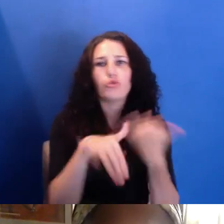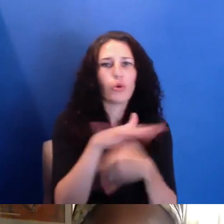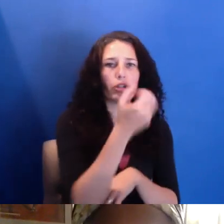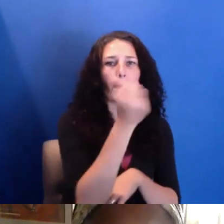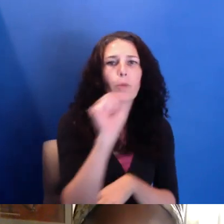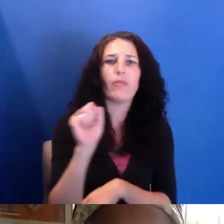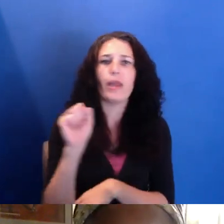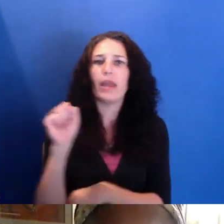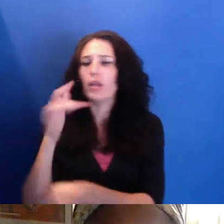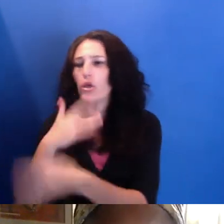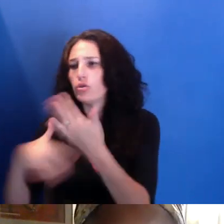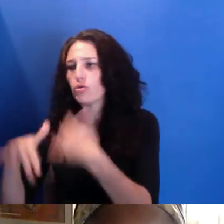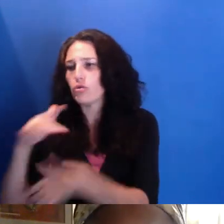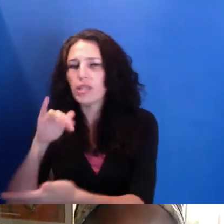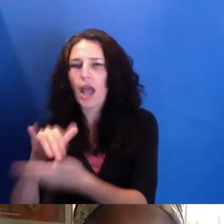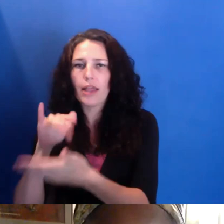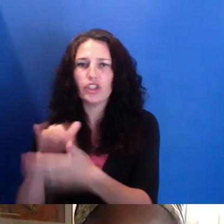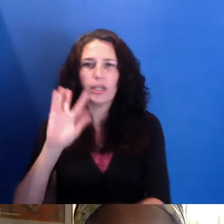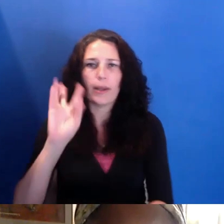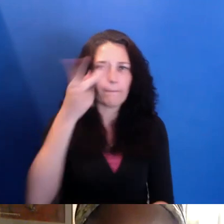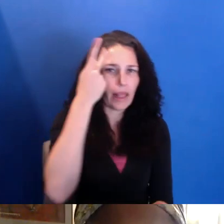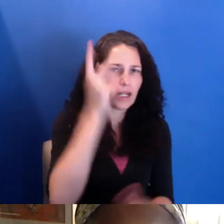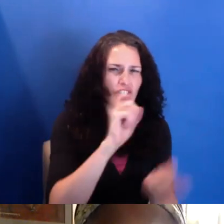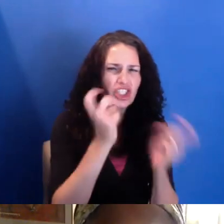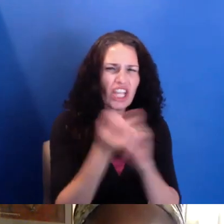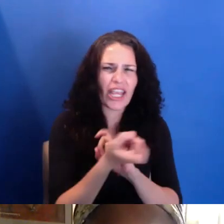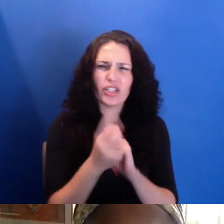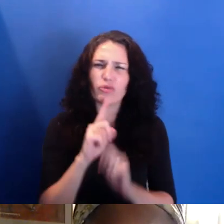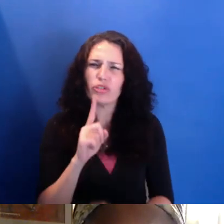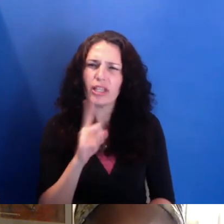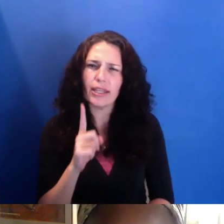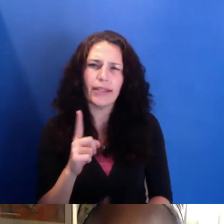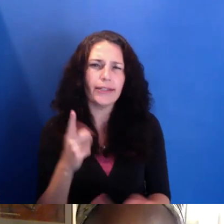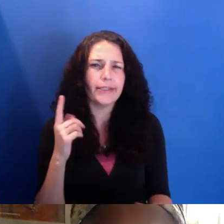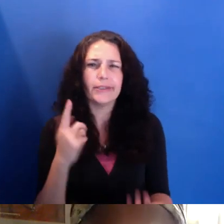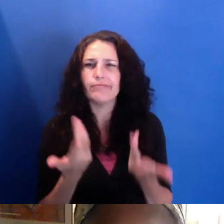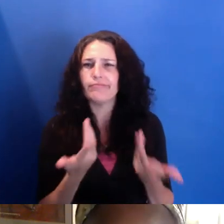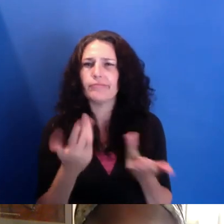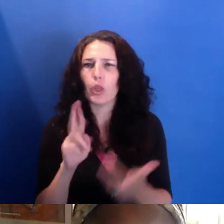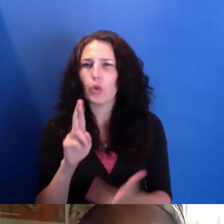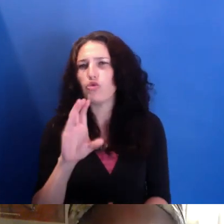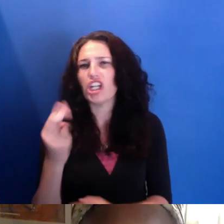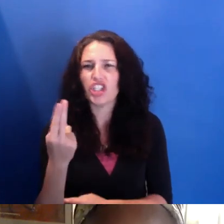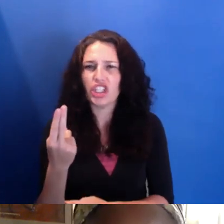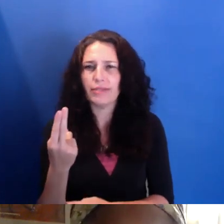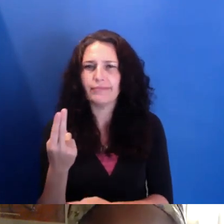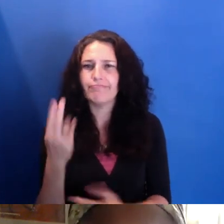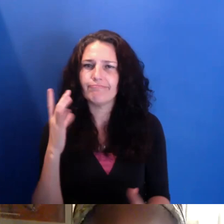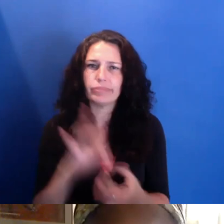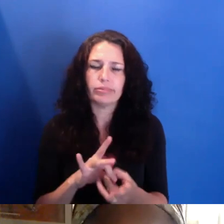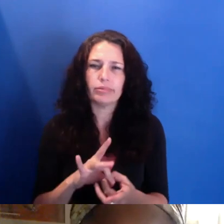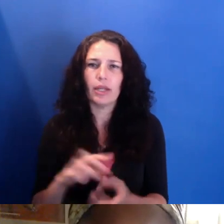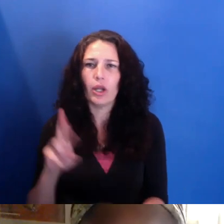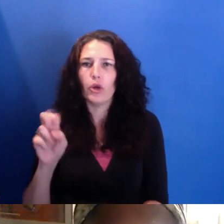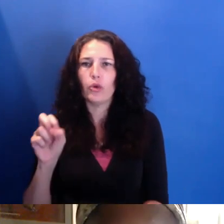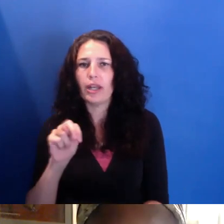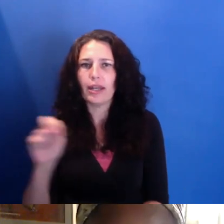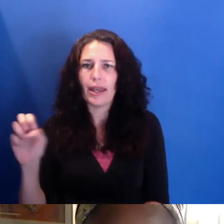and Ruby Rich, and Renee Tajima-Pena, and other people,